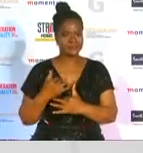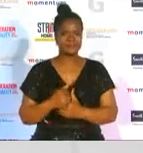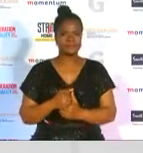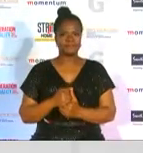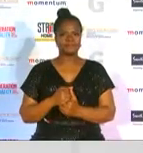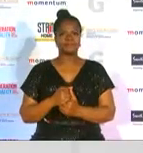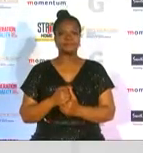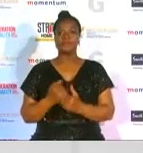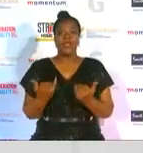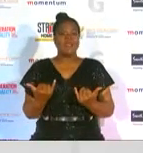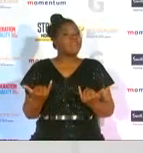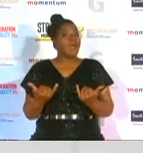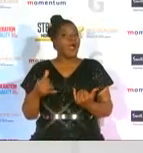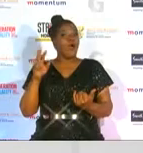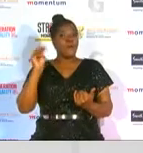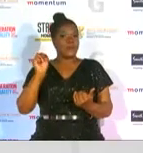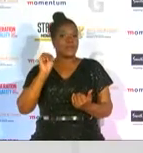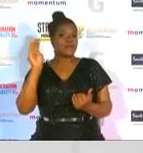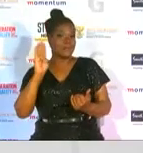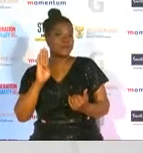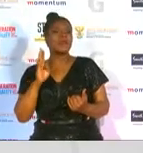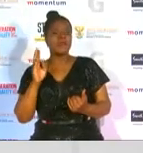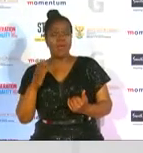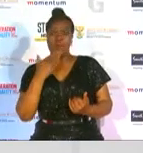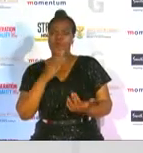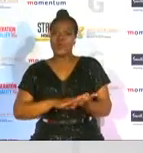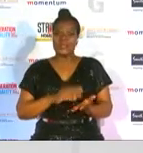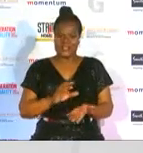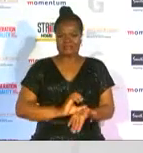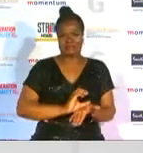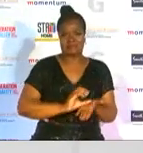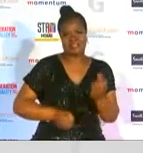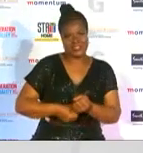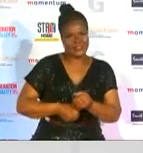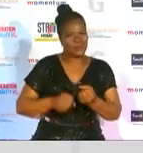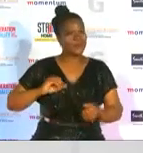as a brand committed to supporting women to own their success momentum has